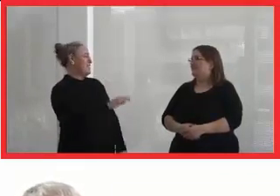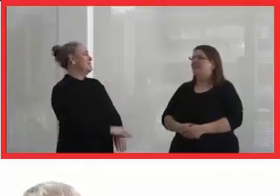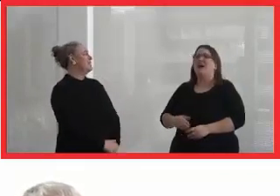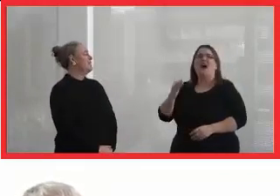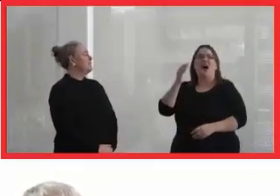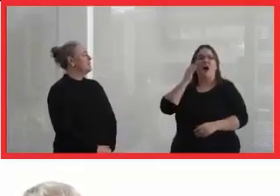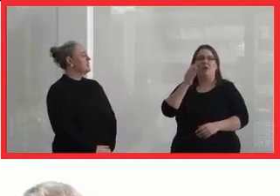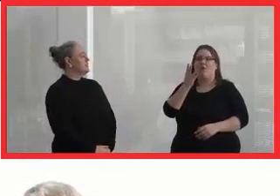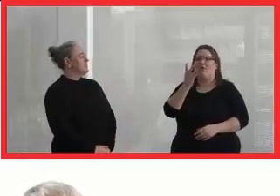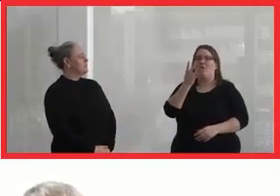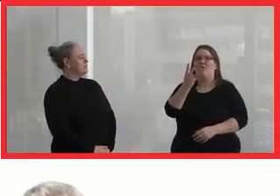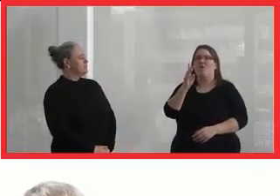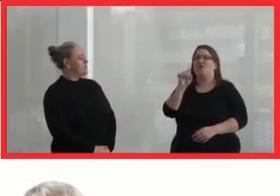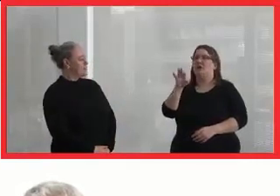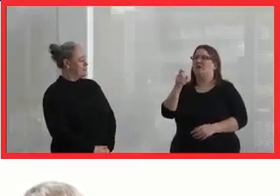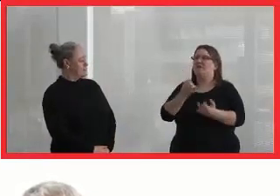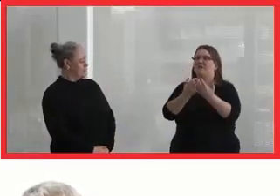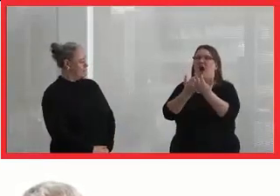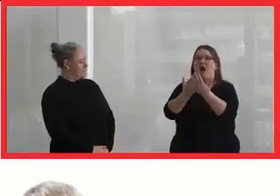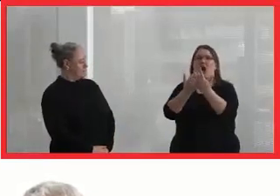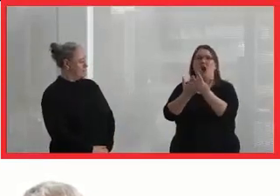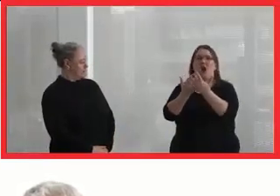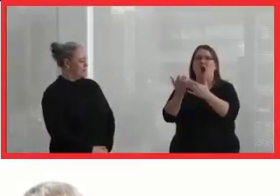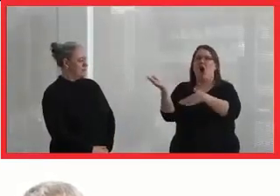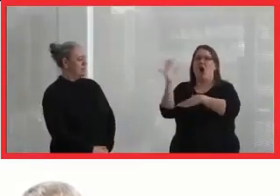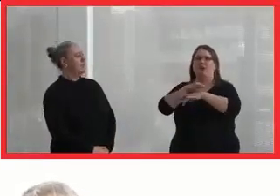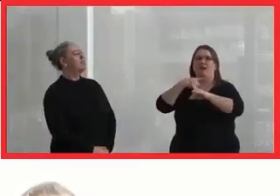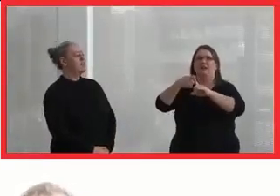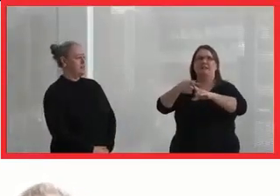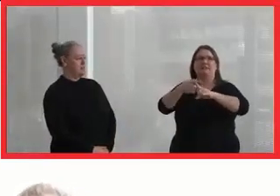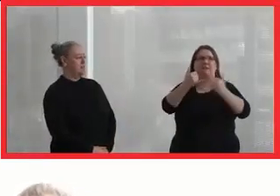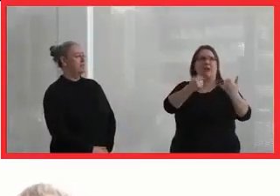at Four Directions all day today from 10:00 until 4:00, 4:30.